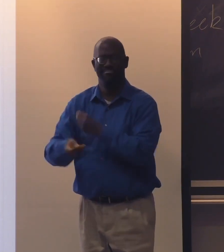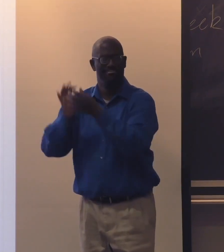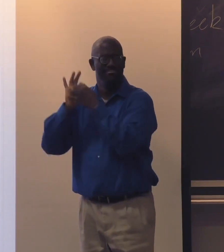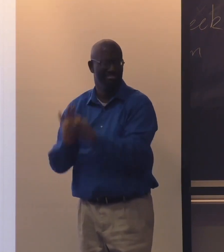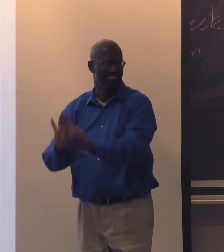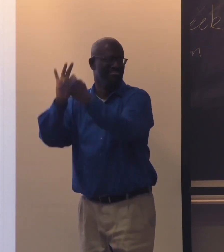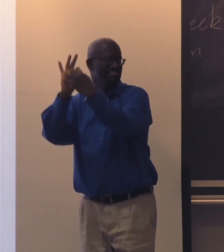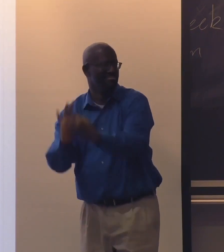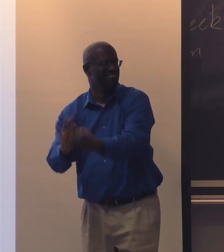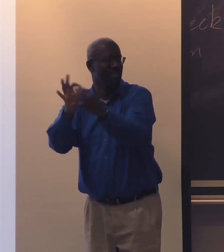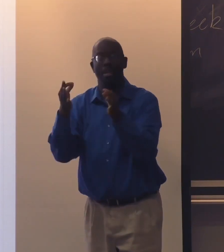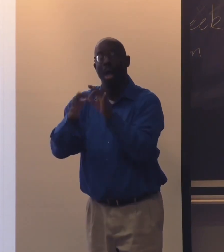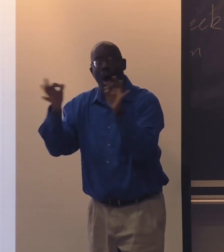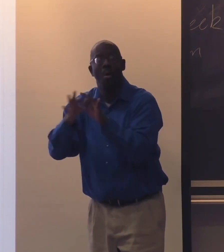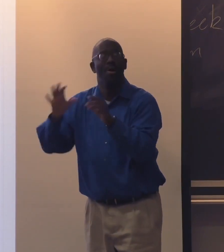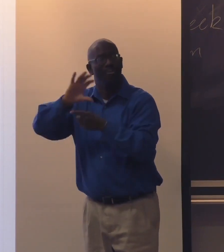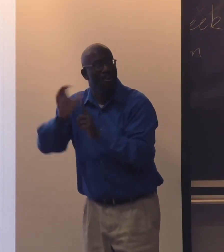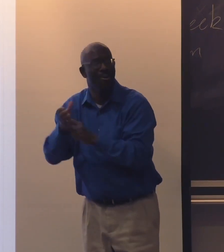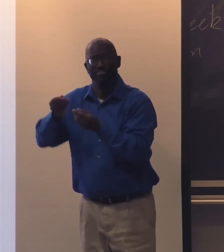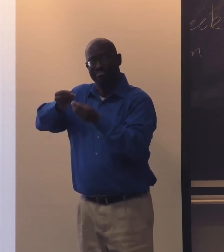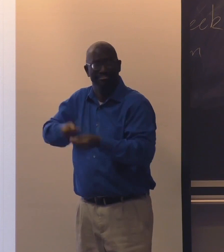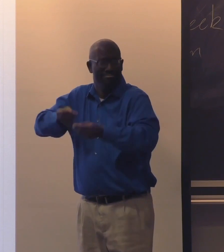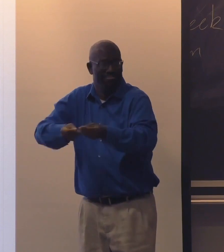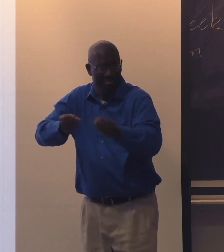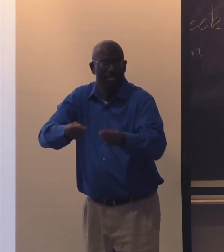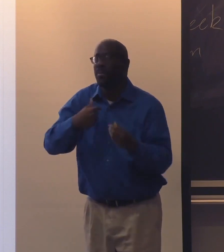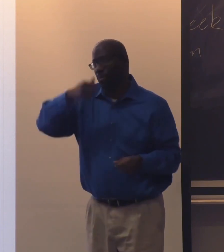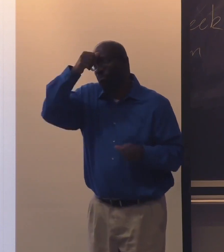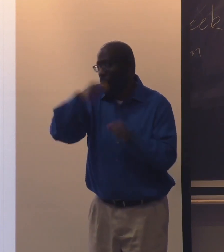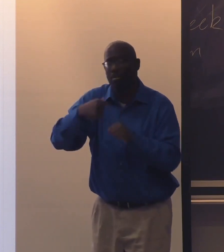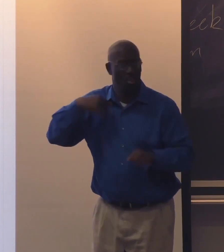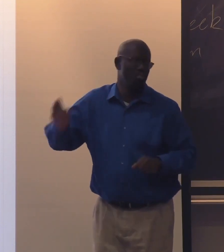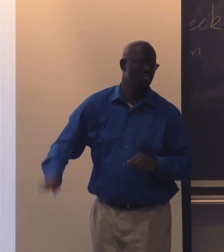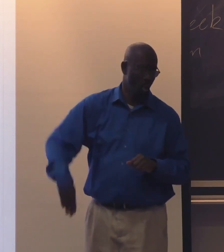And so you see scope of this cultural lineage that's been passed on.